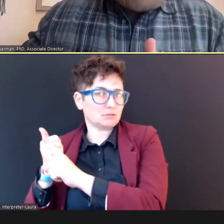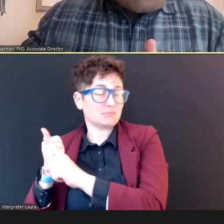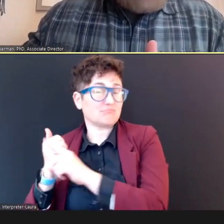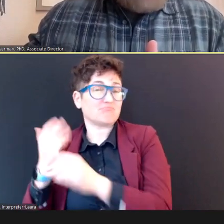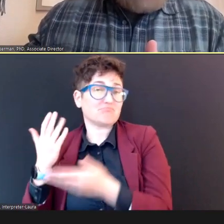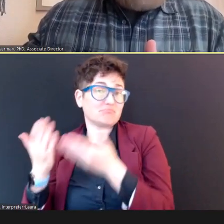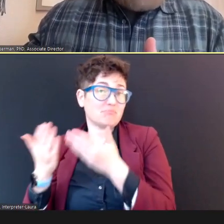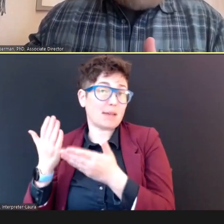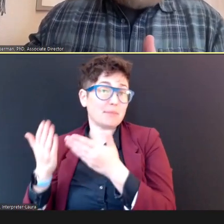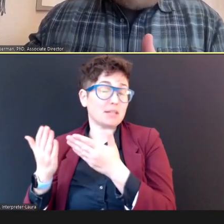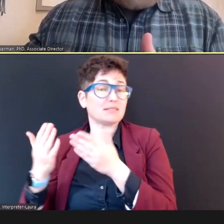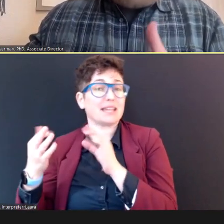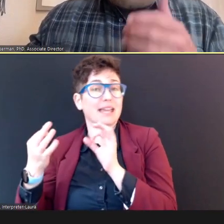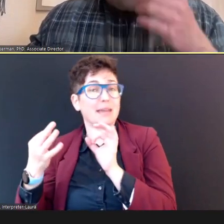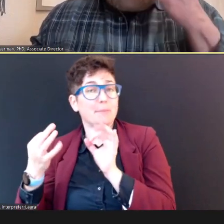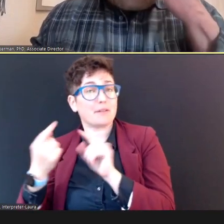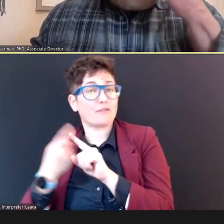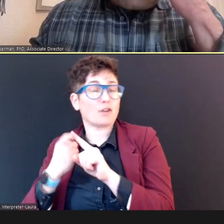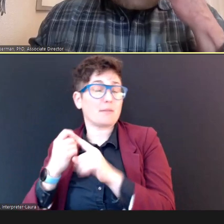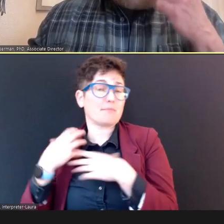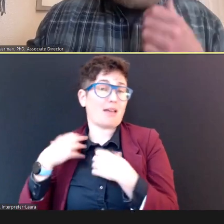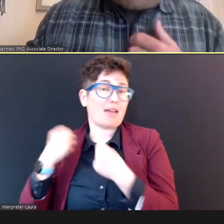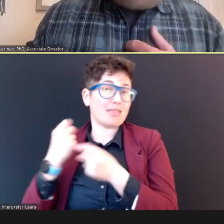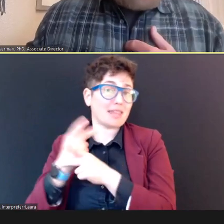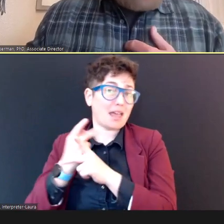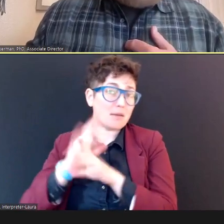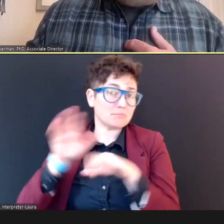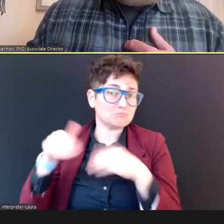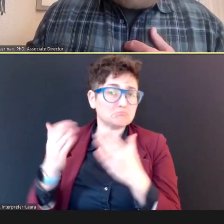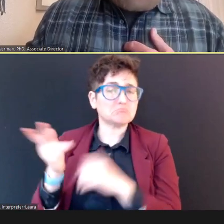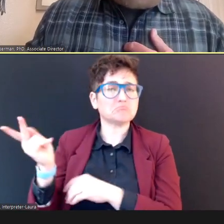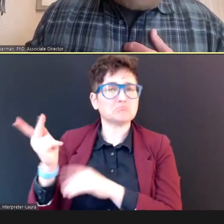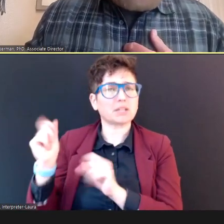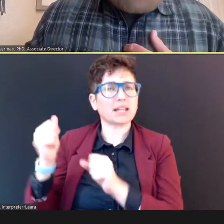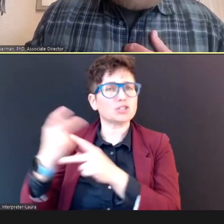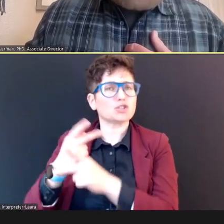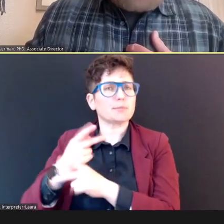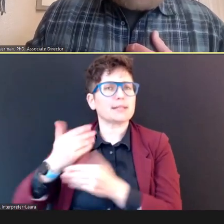Can determine what the next steps need to be.